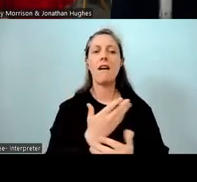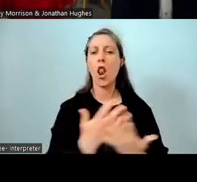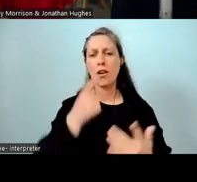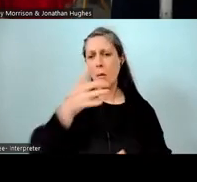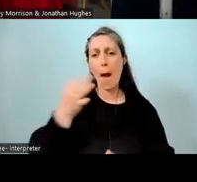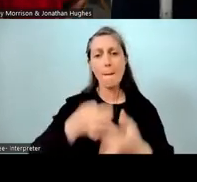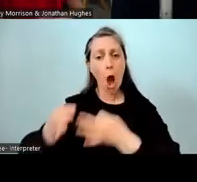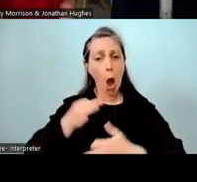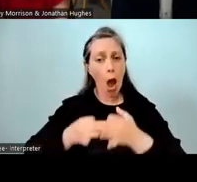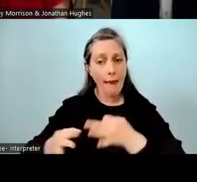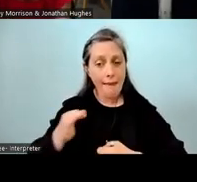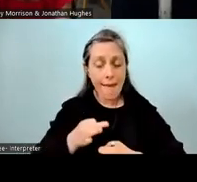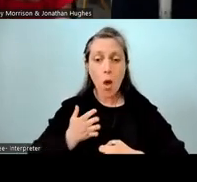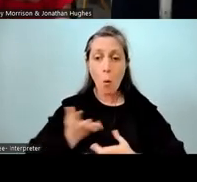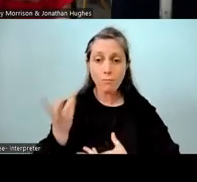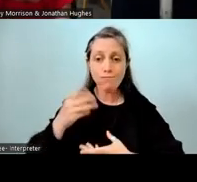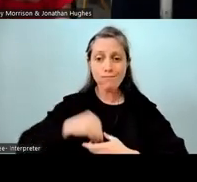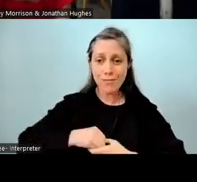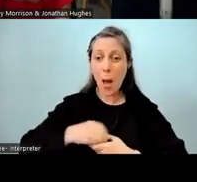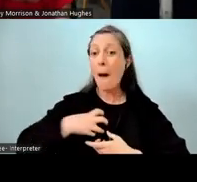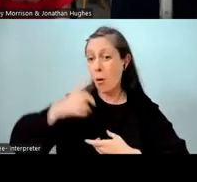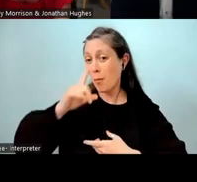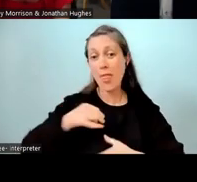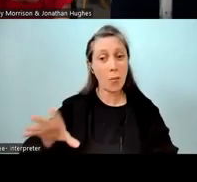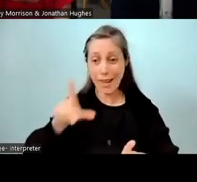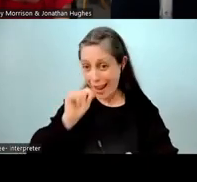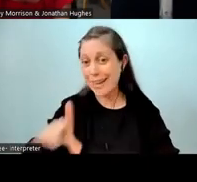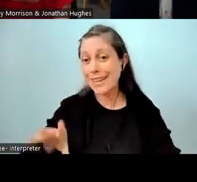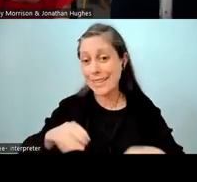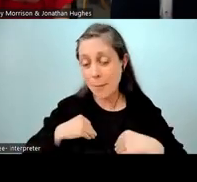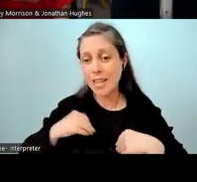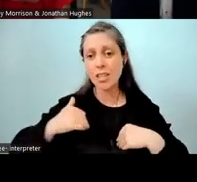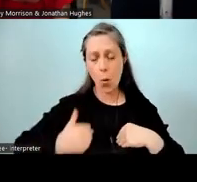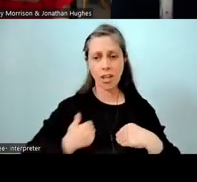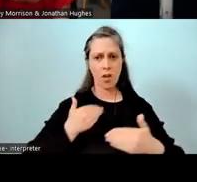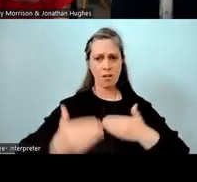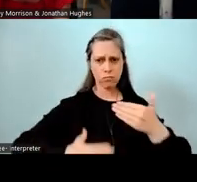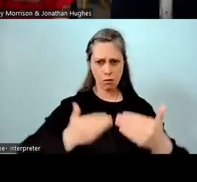and obviously more than we can cater for. So we have to be very rigorous with our process. And over those years,